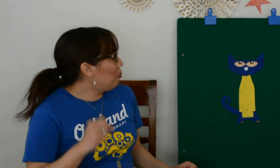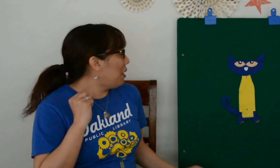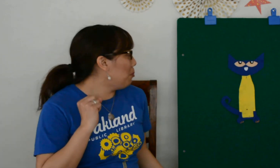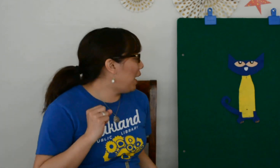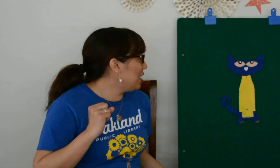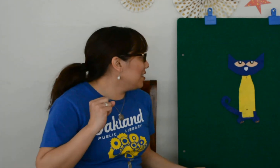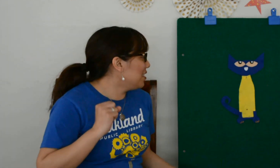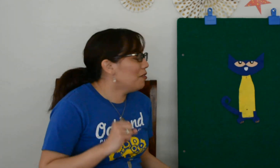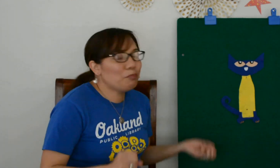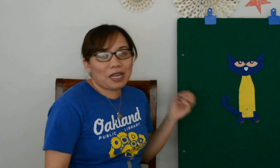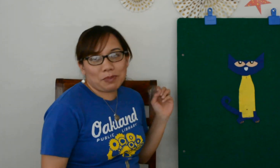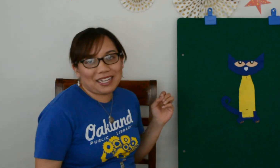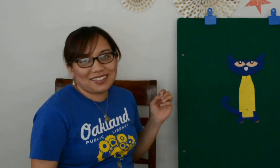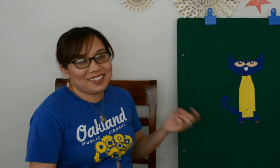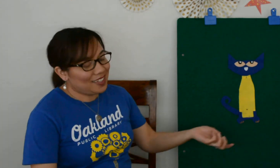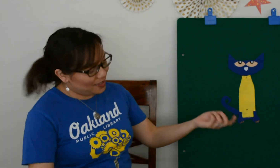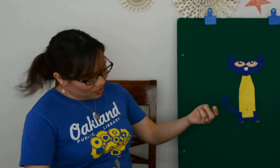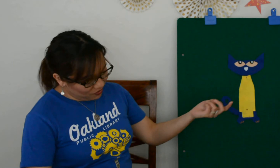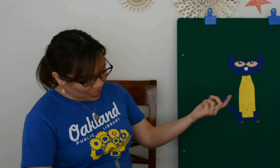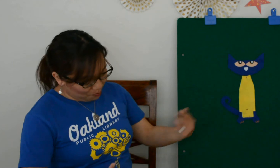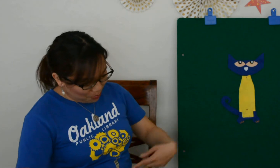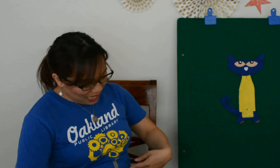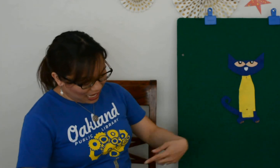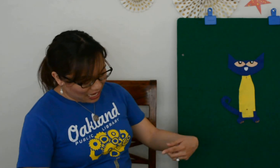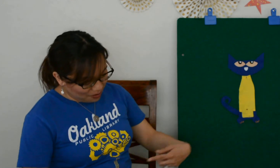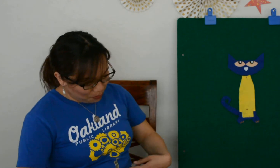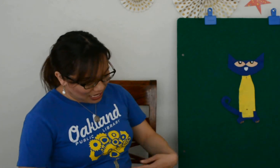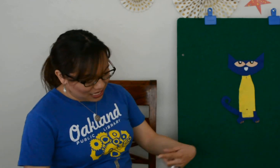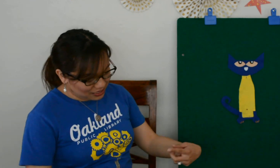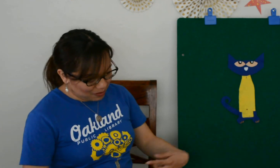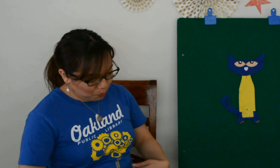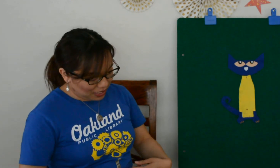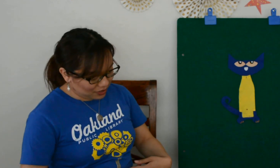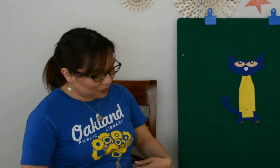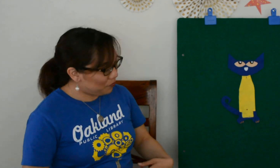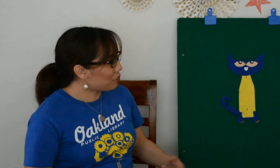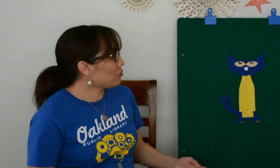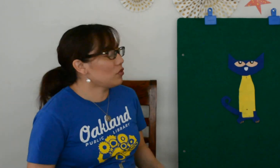My button, my button, still got my belly button.”